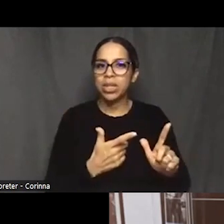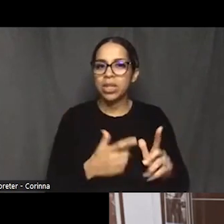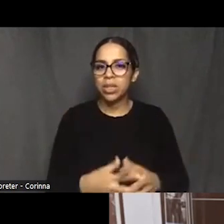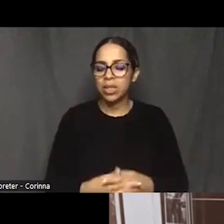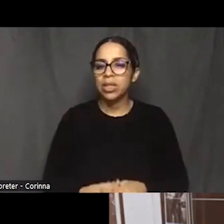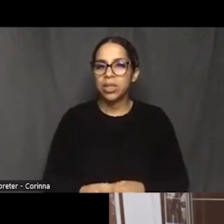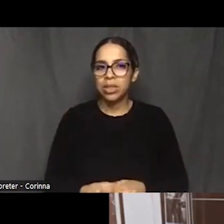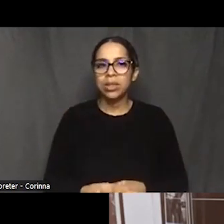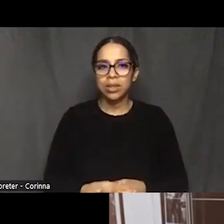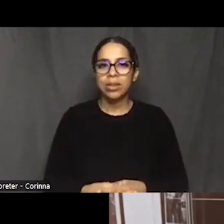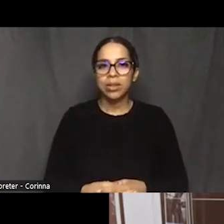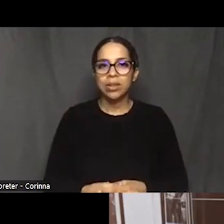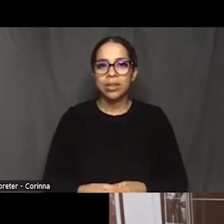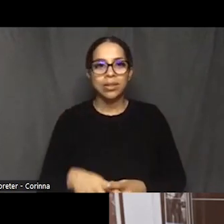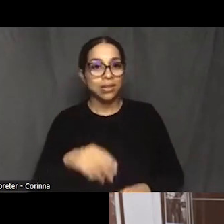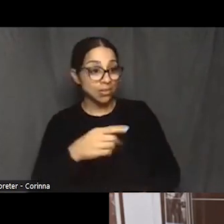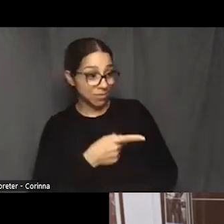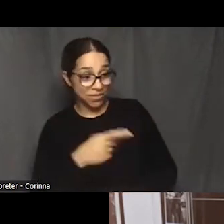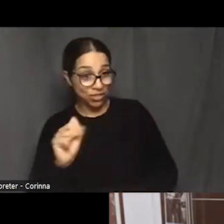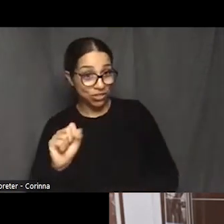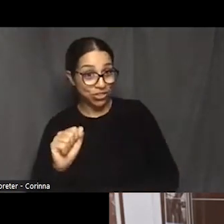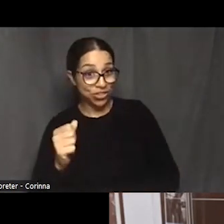You look like you want to jump in there.